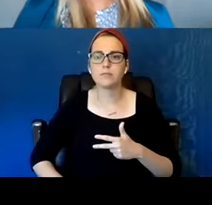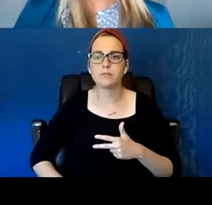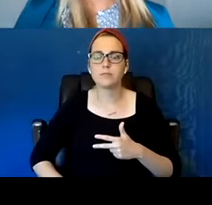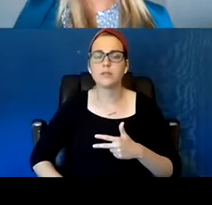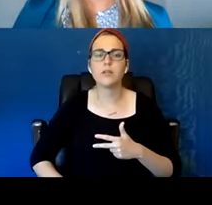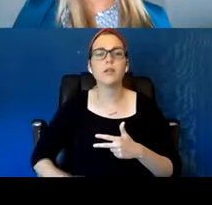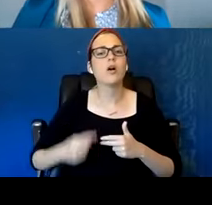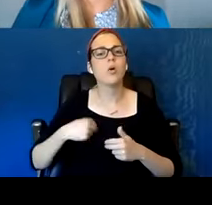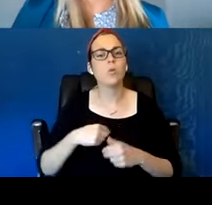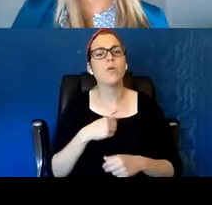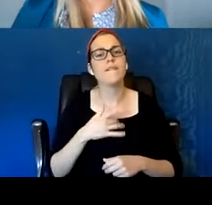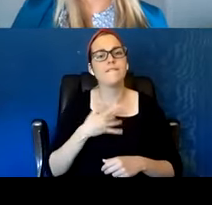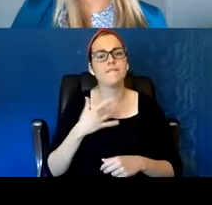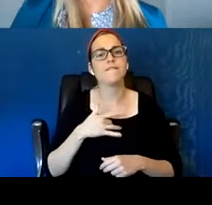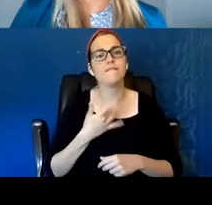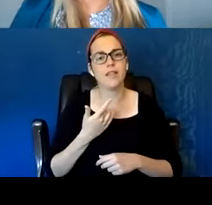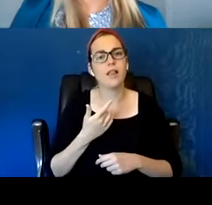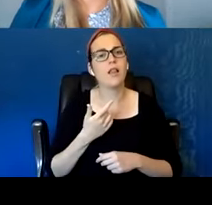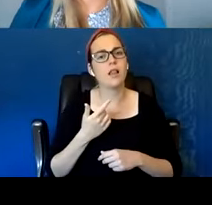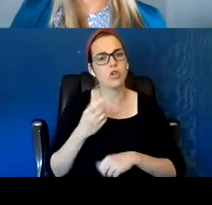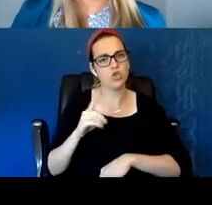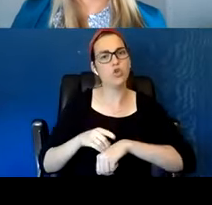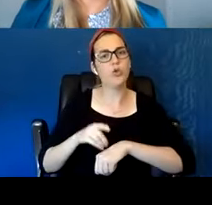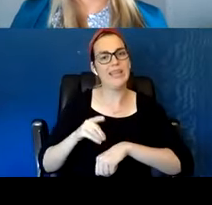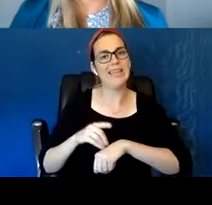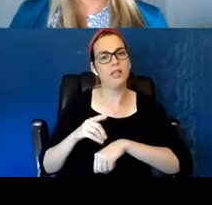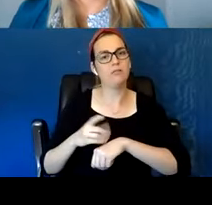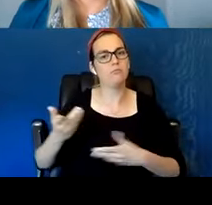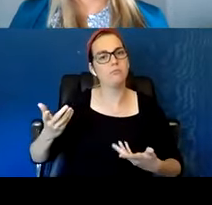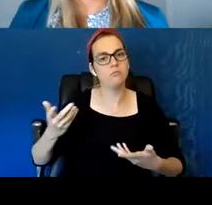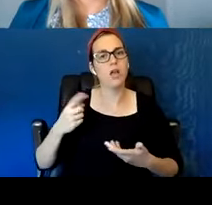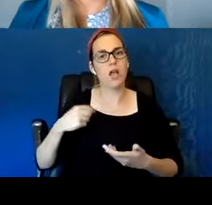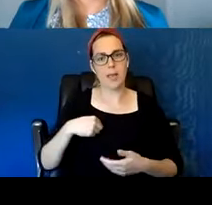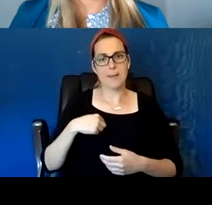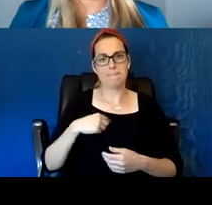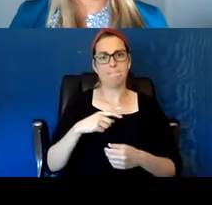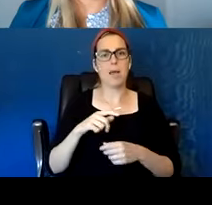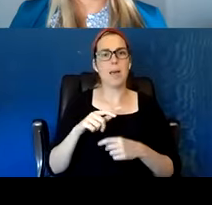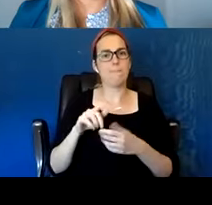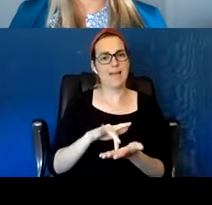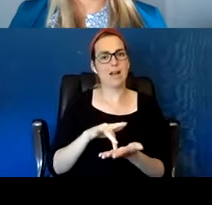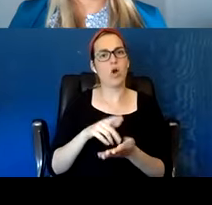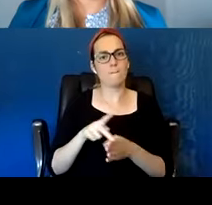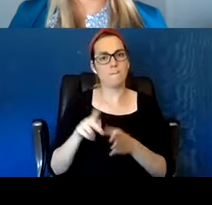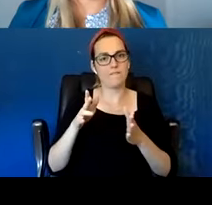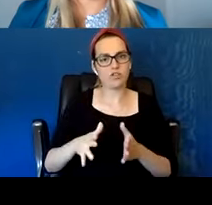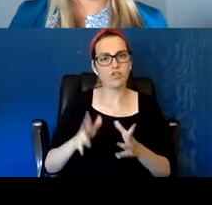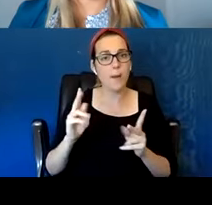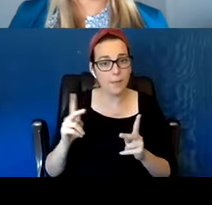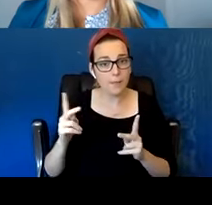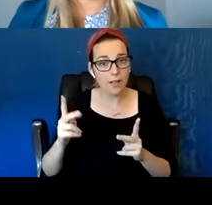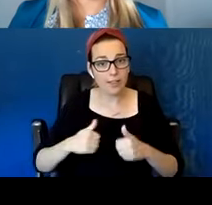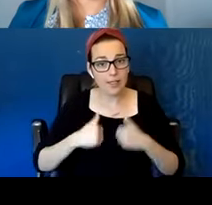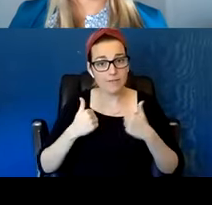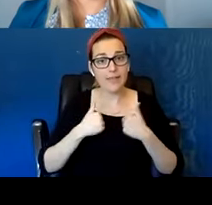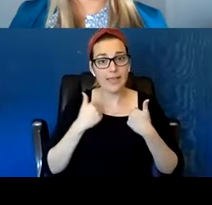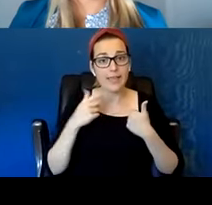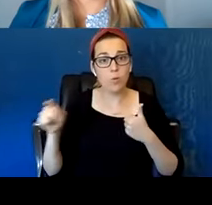we're medical professionals, the people out there are really sick. So my duty is to go out and serve them. Another one is for justice that people out there